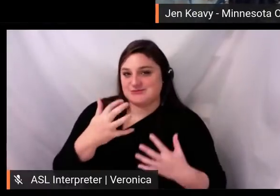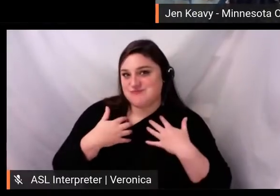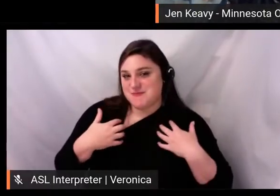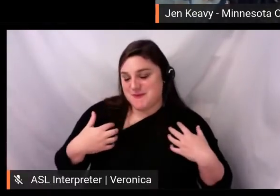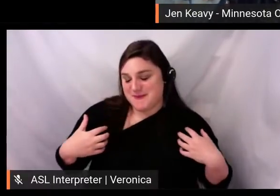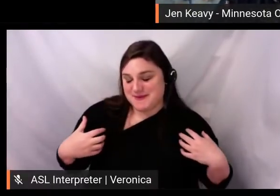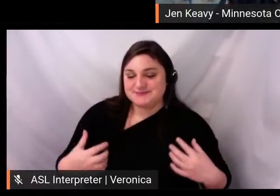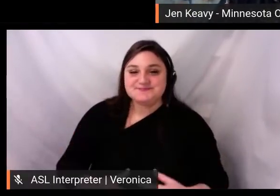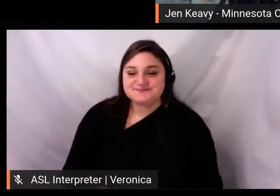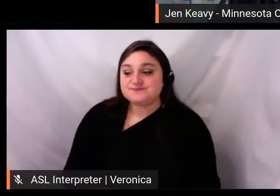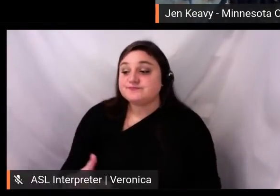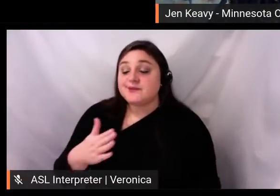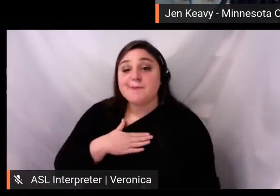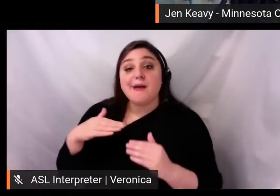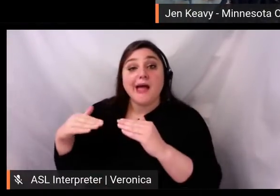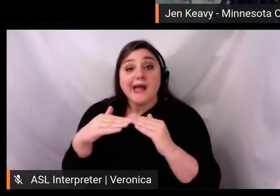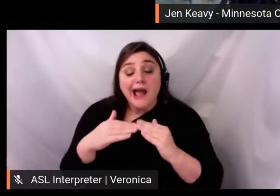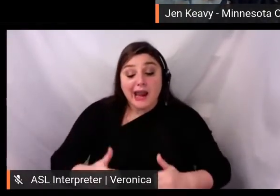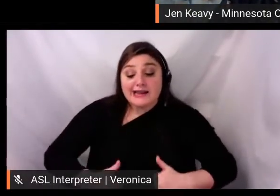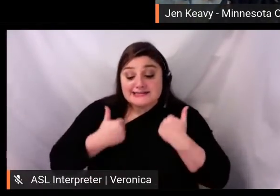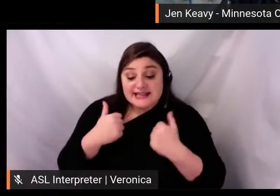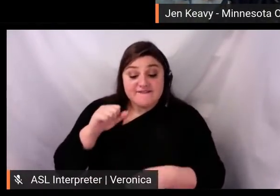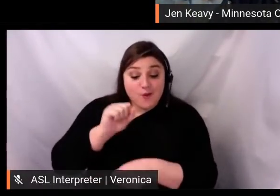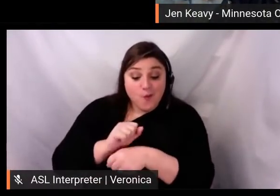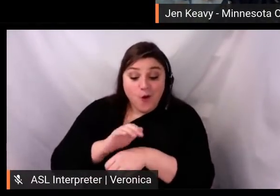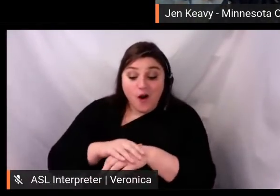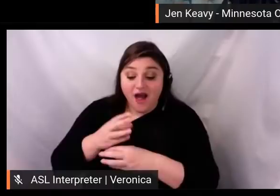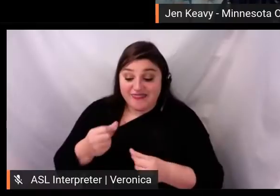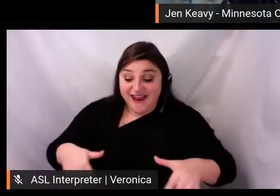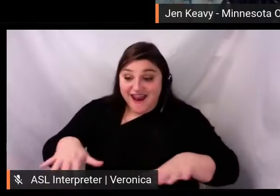live and work on the land of the Dakota people, land stolen by the U.S.